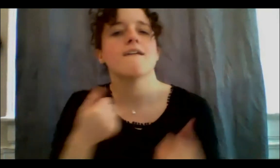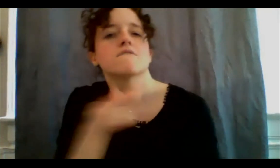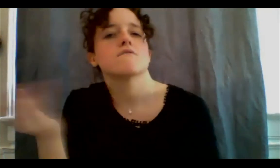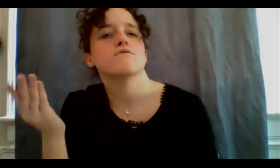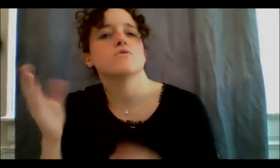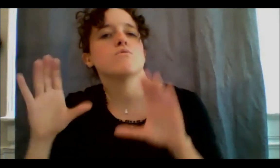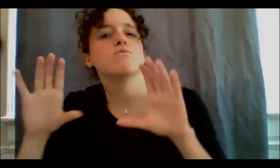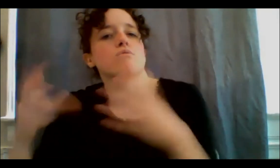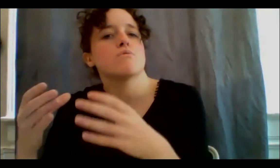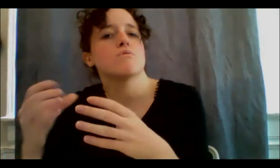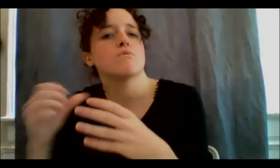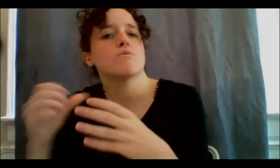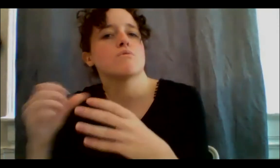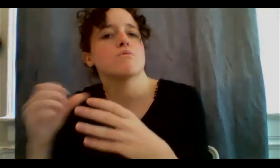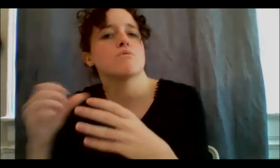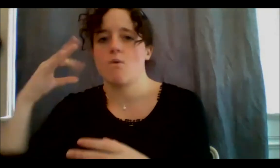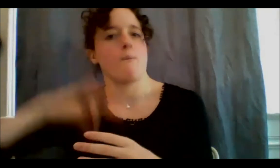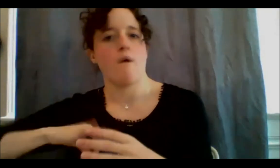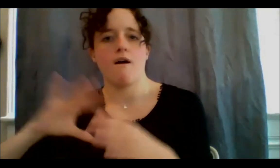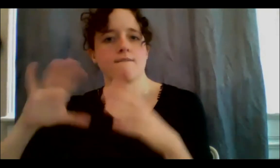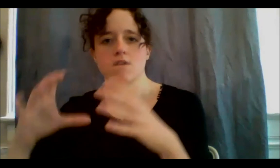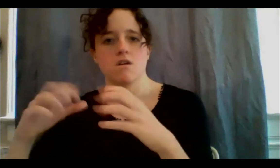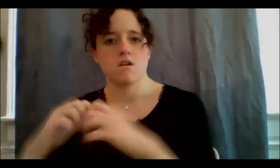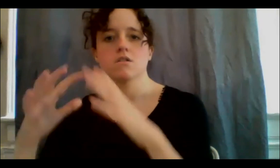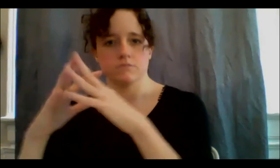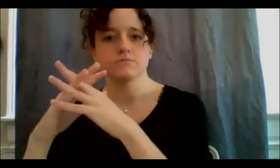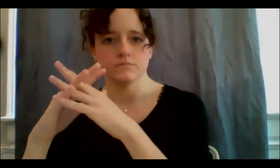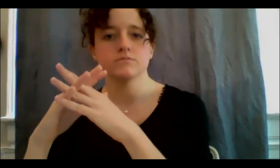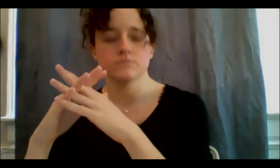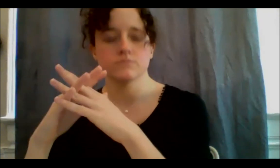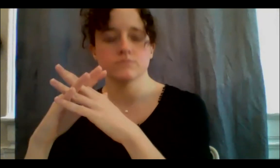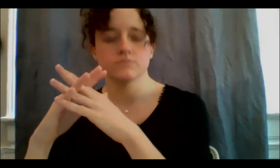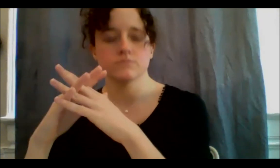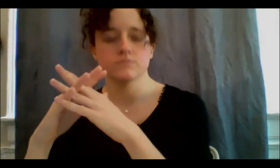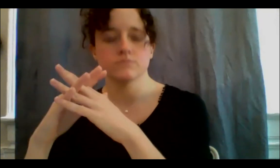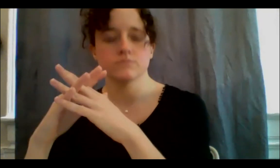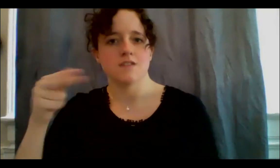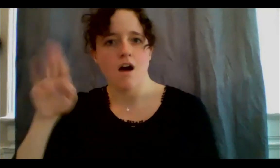we've used NishDish as an educational hub to call the community to.